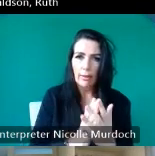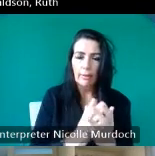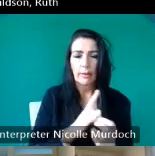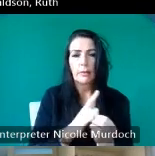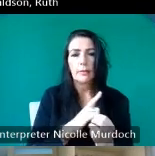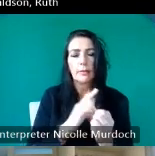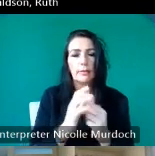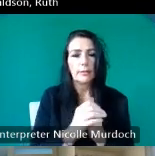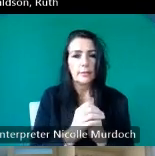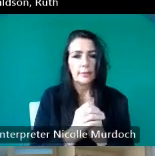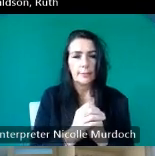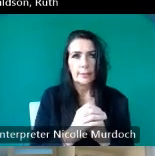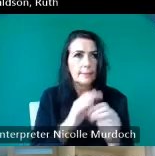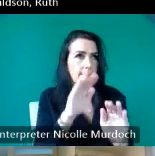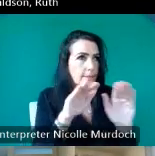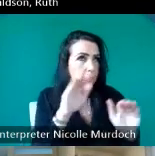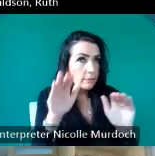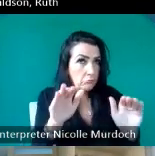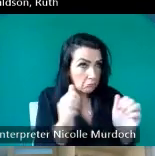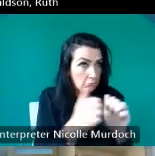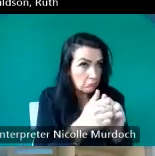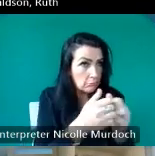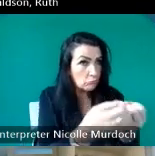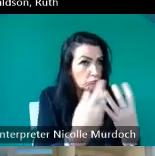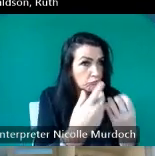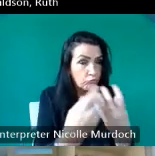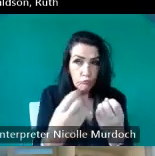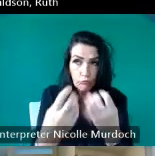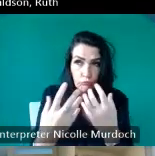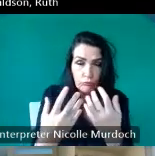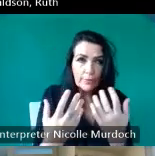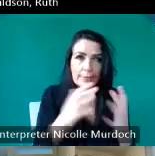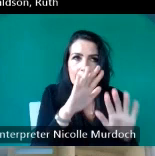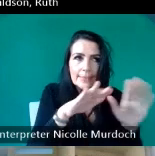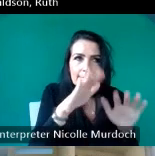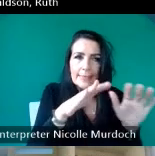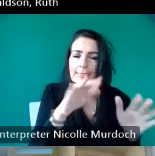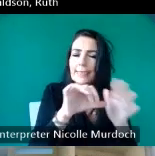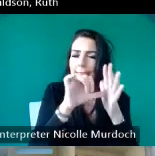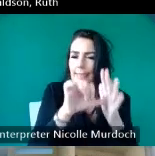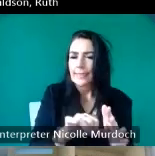the people that were willing to talk to me about things and coid obviously was in the middle of all